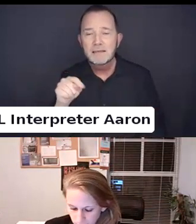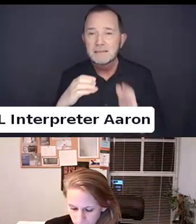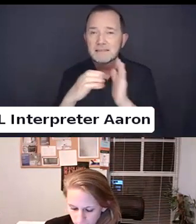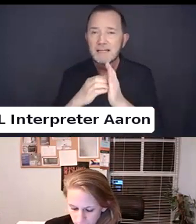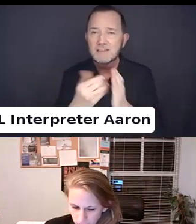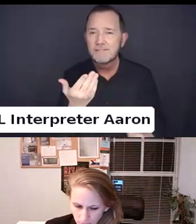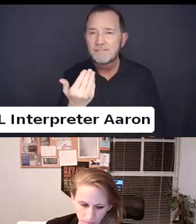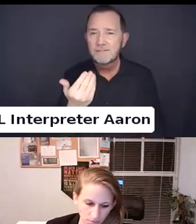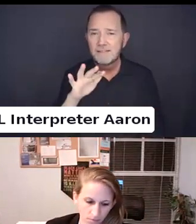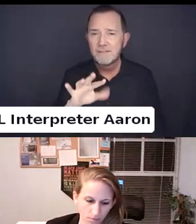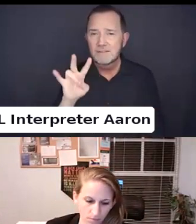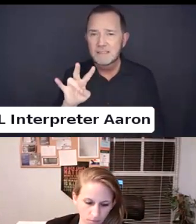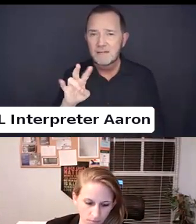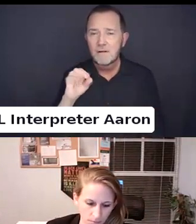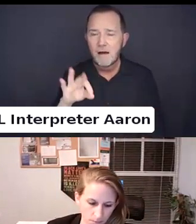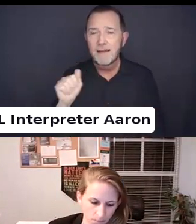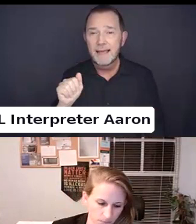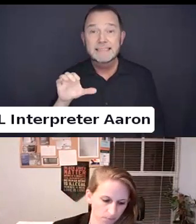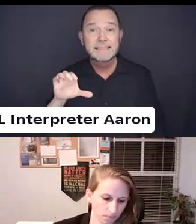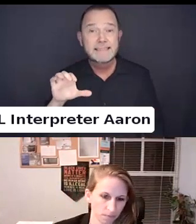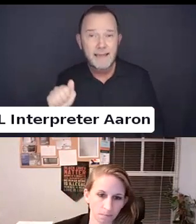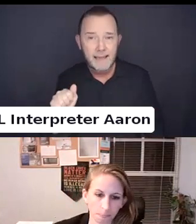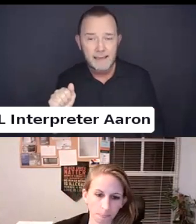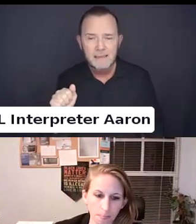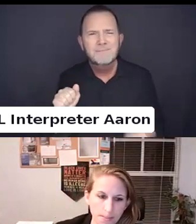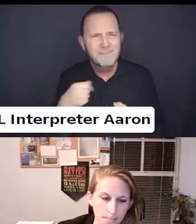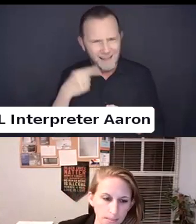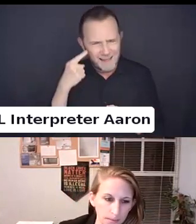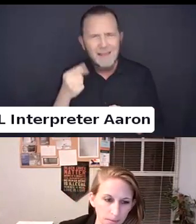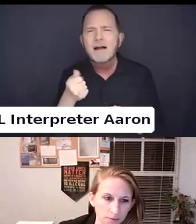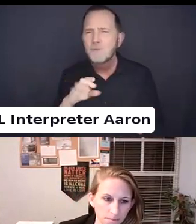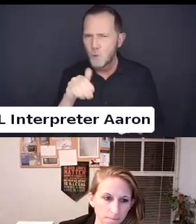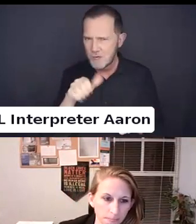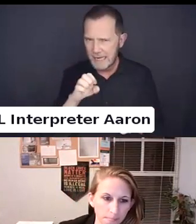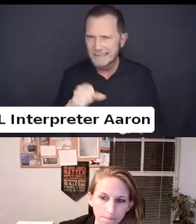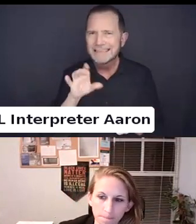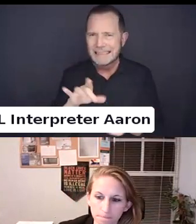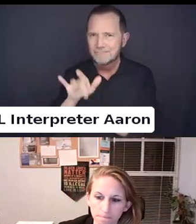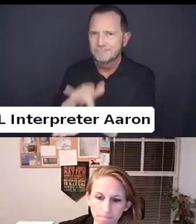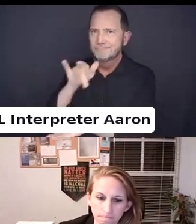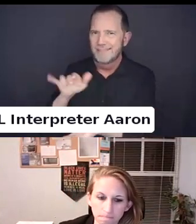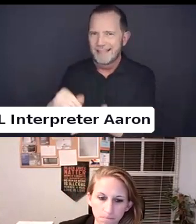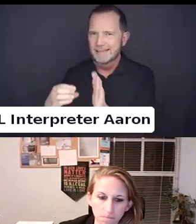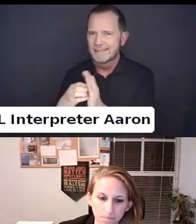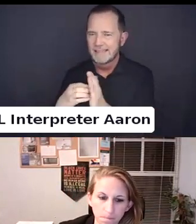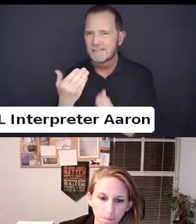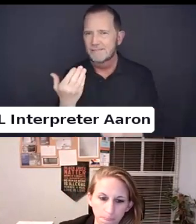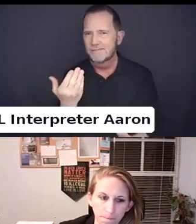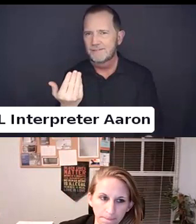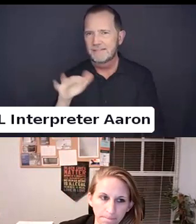I think there are a few cases that use 50 and 57 to try to get coverage for gender affirming